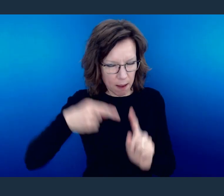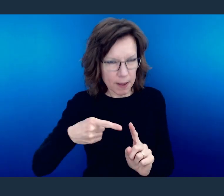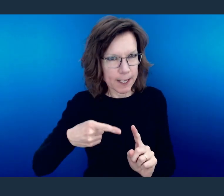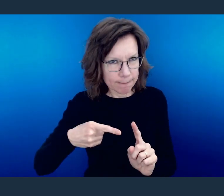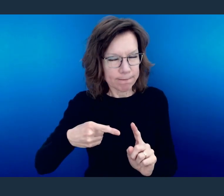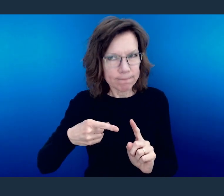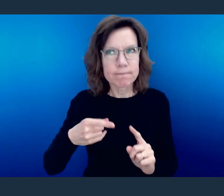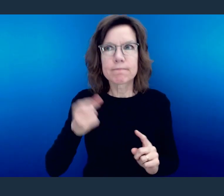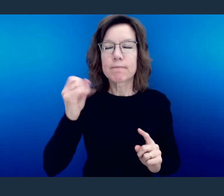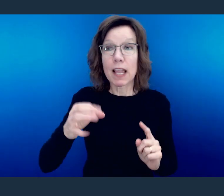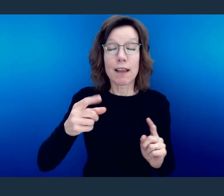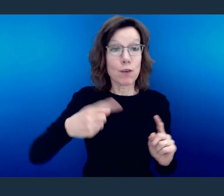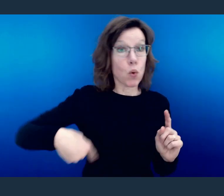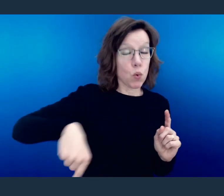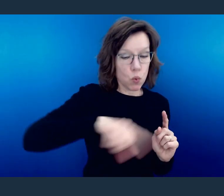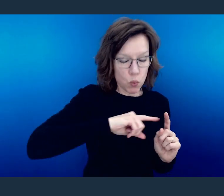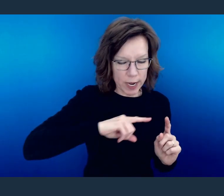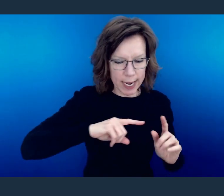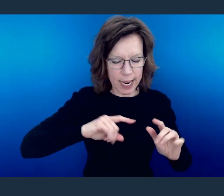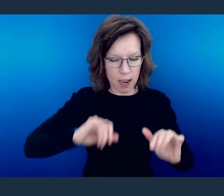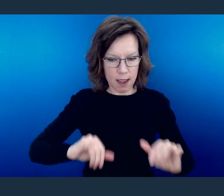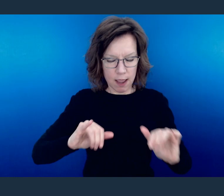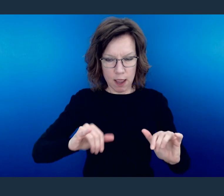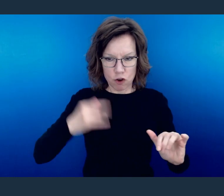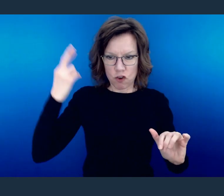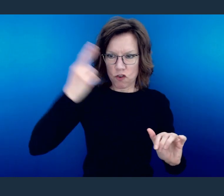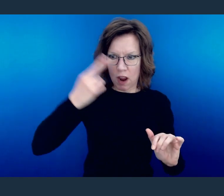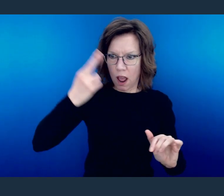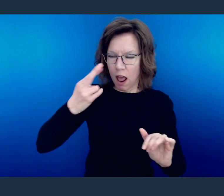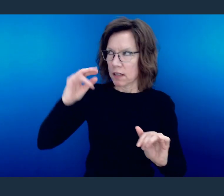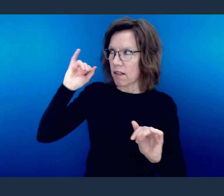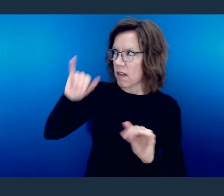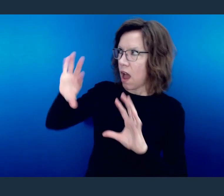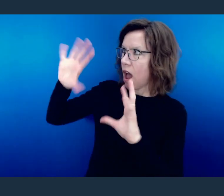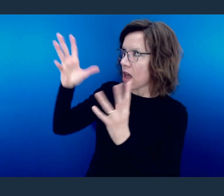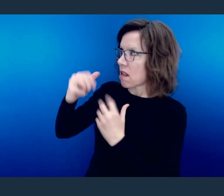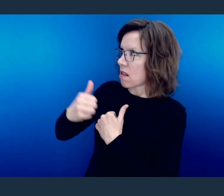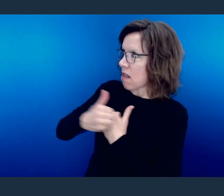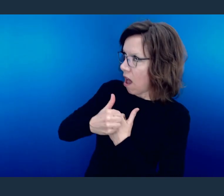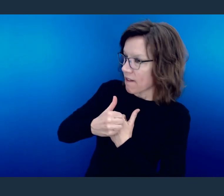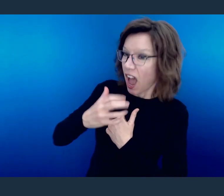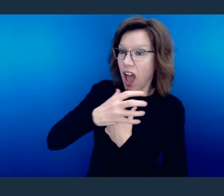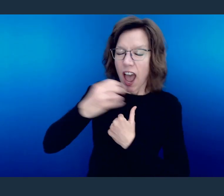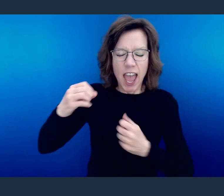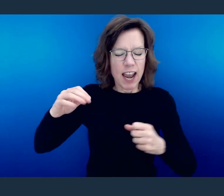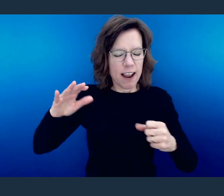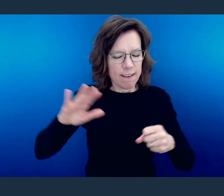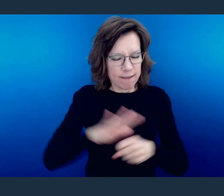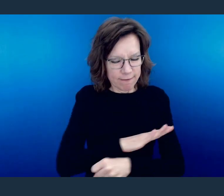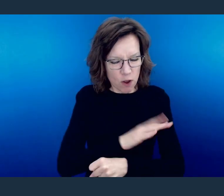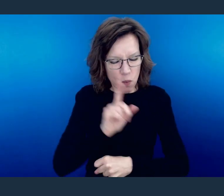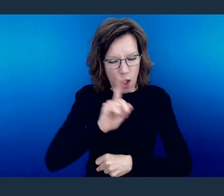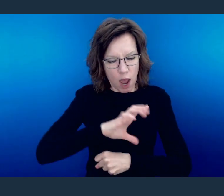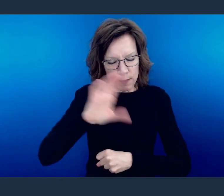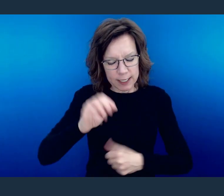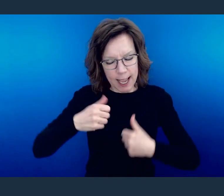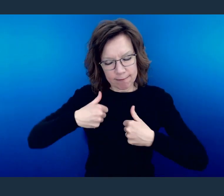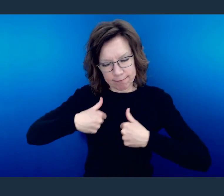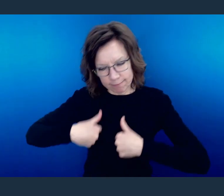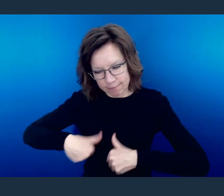when we come to the full knowledge but also the full submission to the word of God.